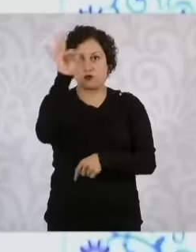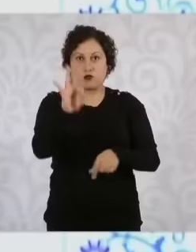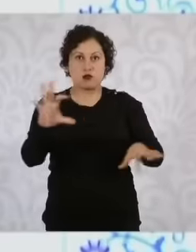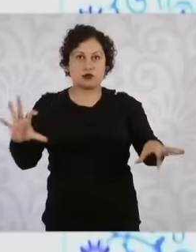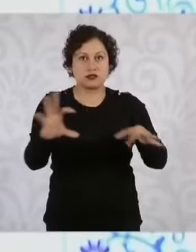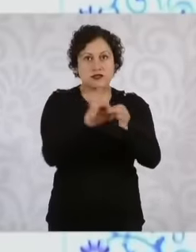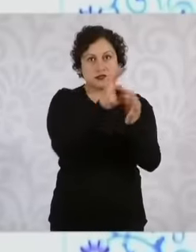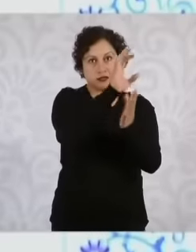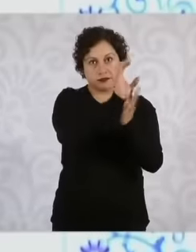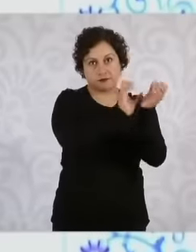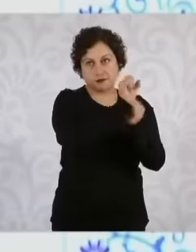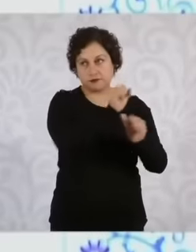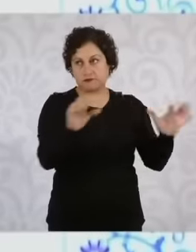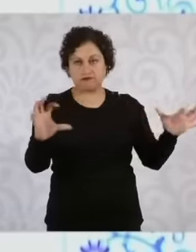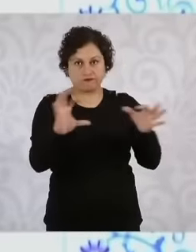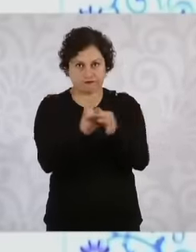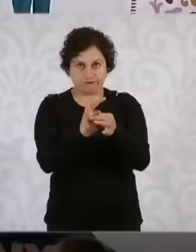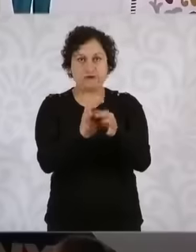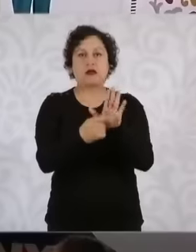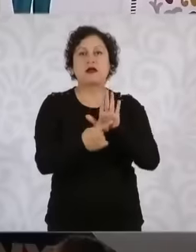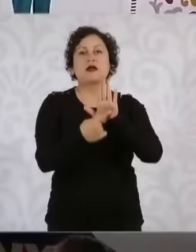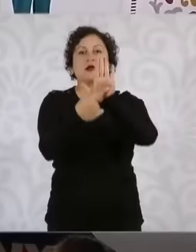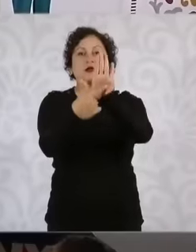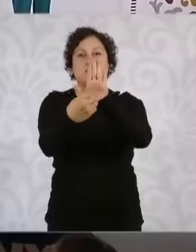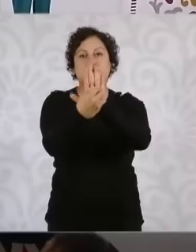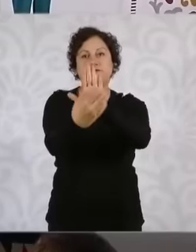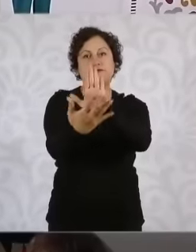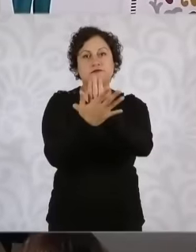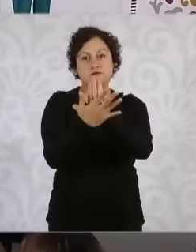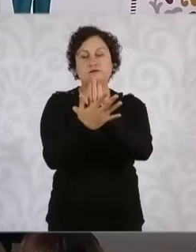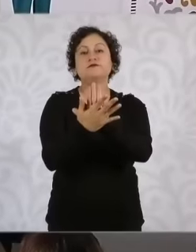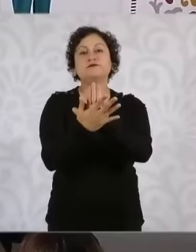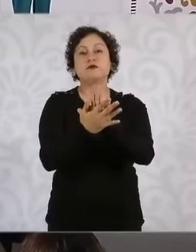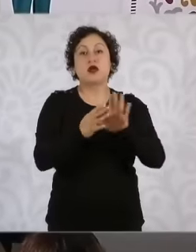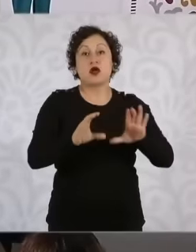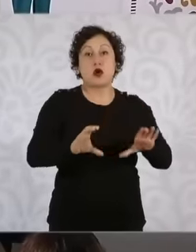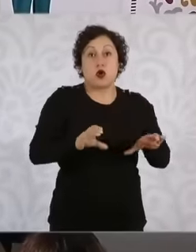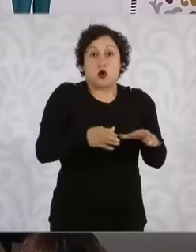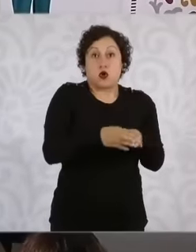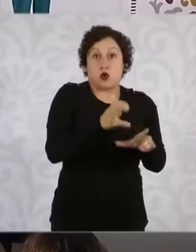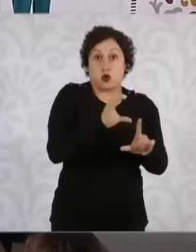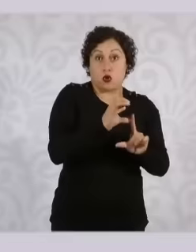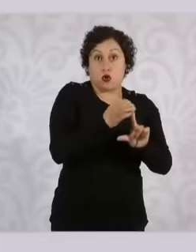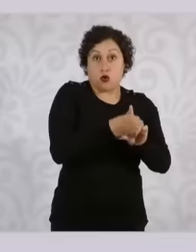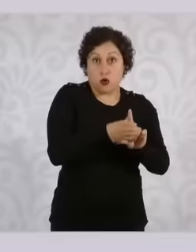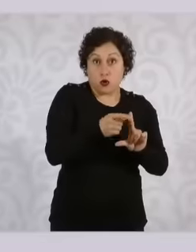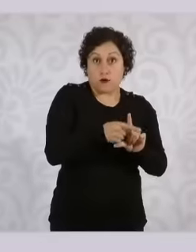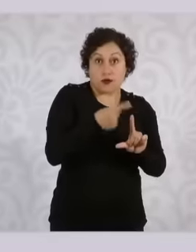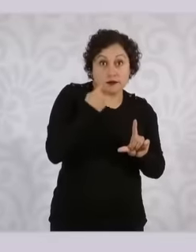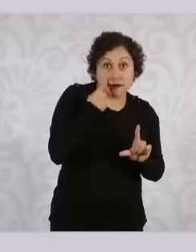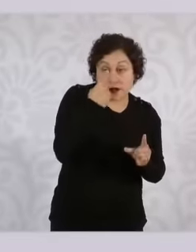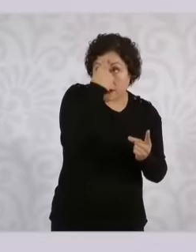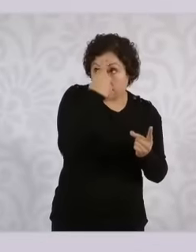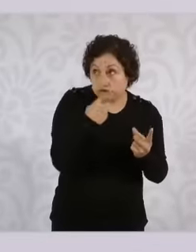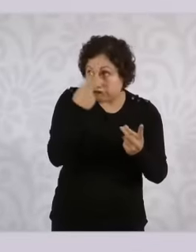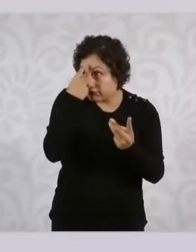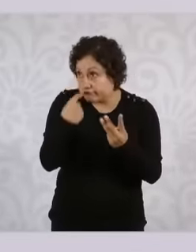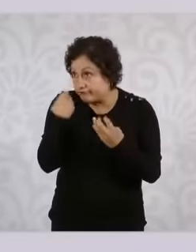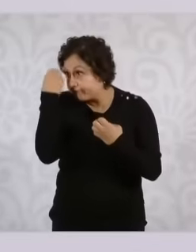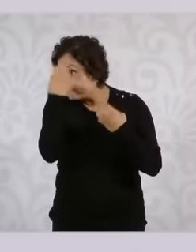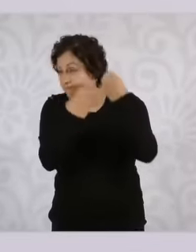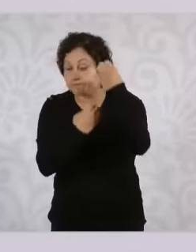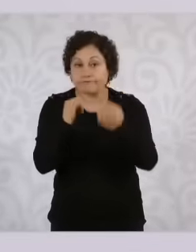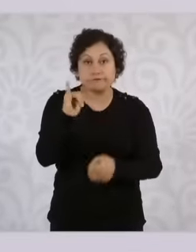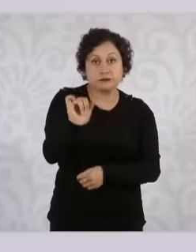legibility requirements. The committees will proceed to rate the suitability of the profiles to perform the